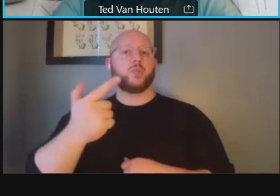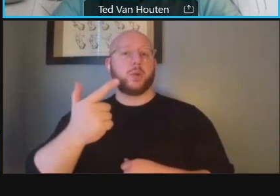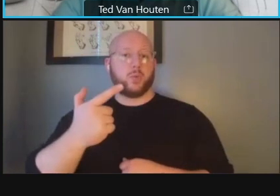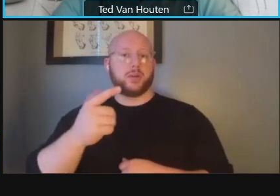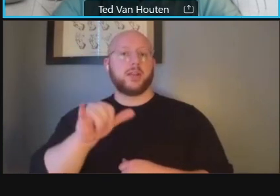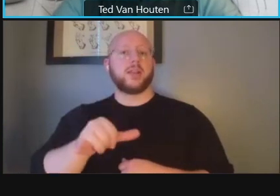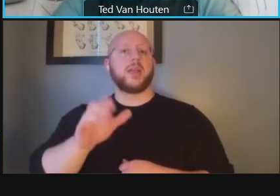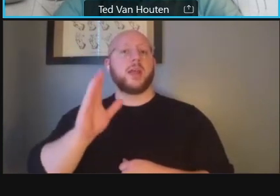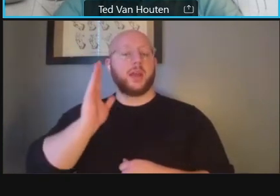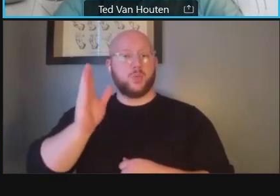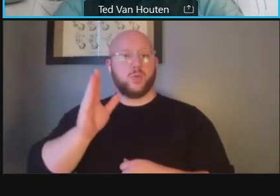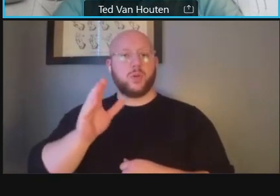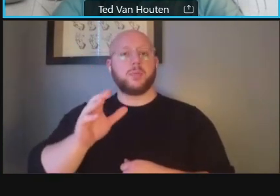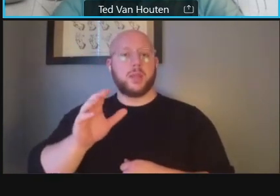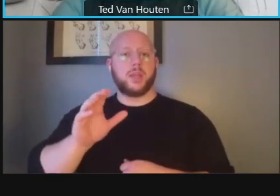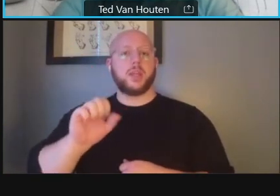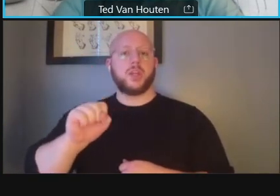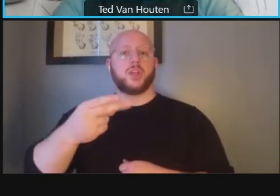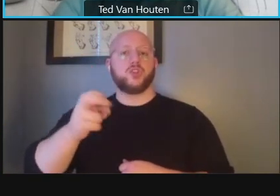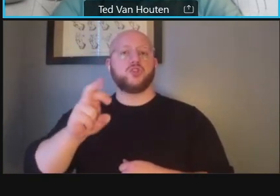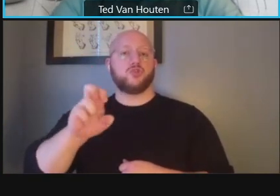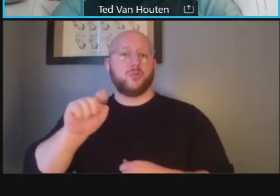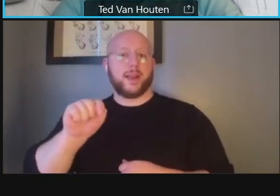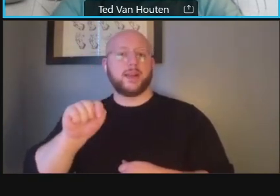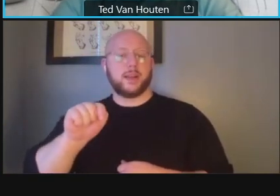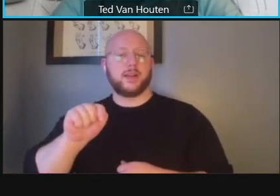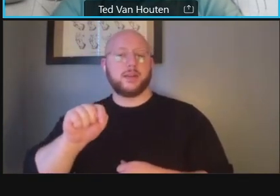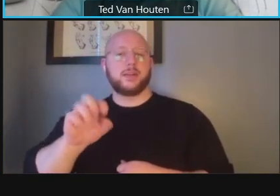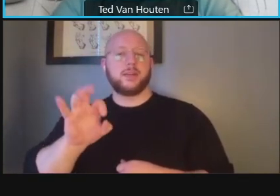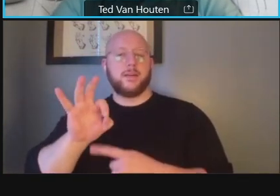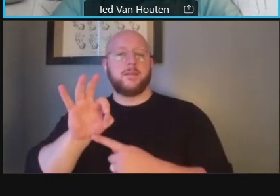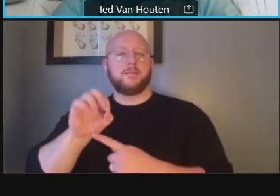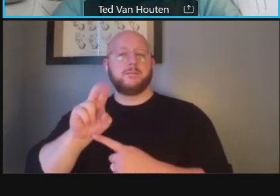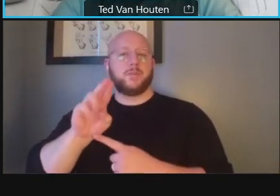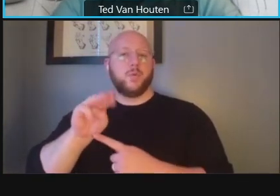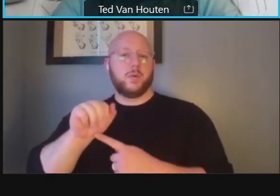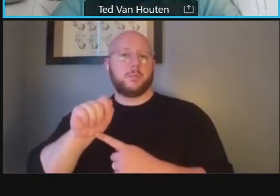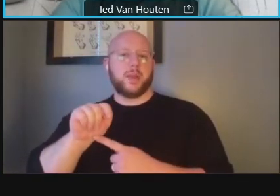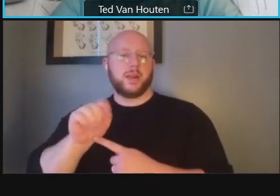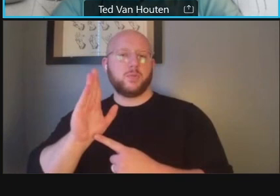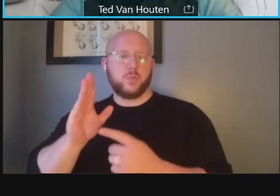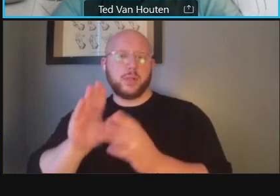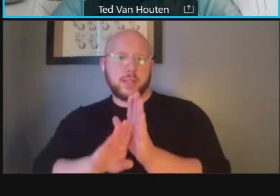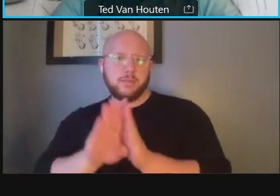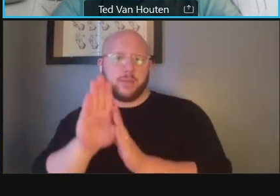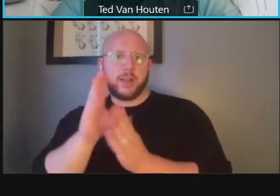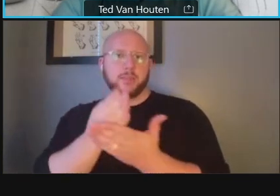charrette format where we developing concepts we'll be sharing some draft ideas at that meeting